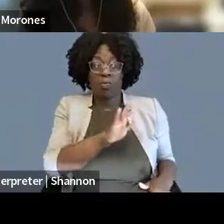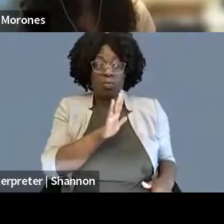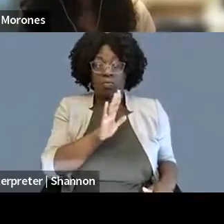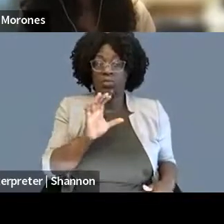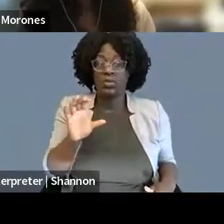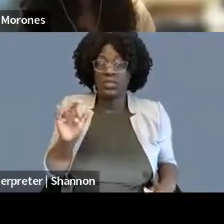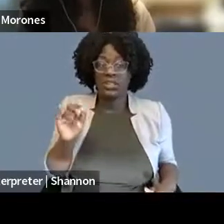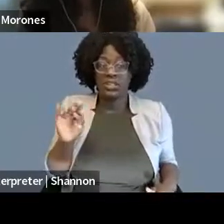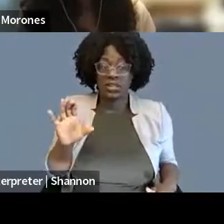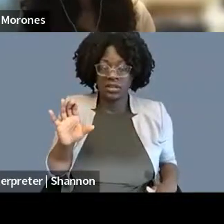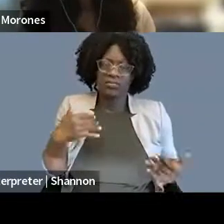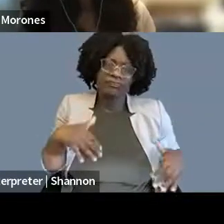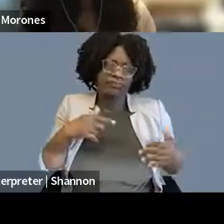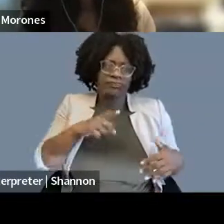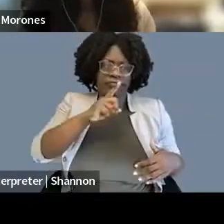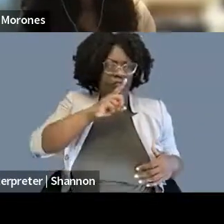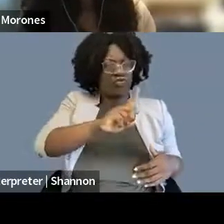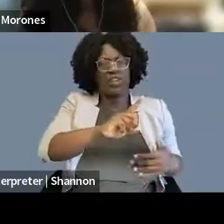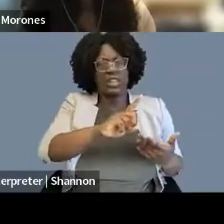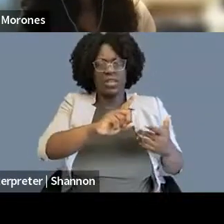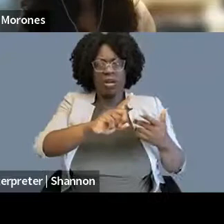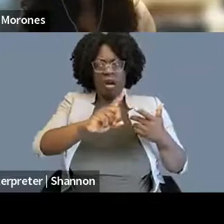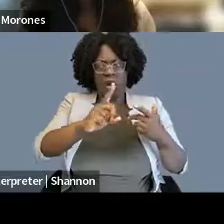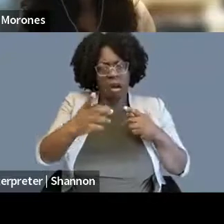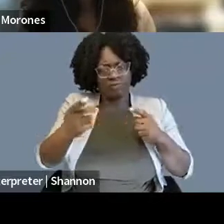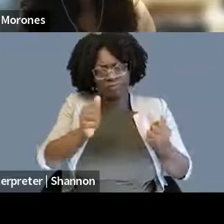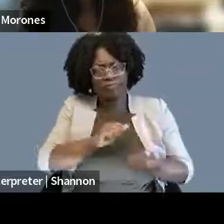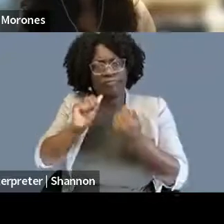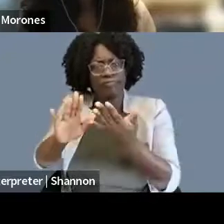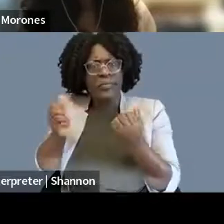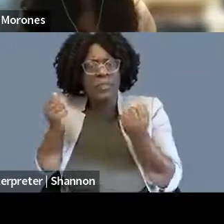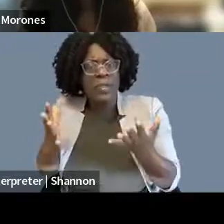of these free speech and free expression battles, so that's a good way to get outside the New York, D.C.,